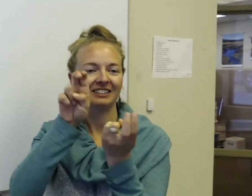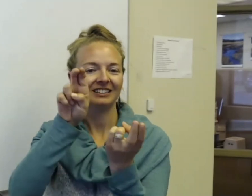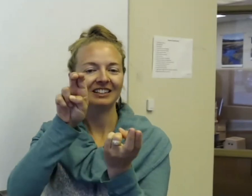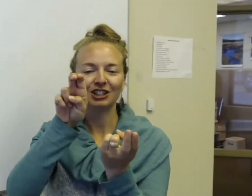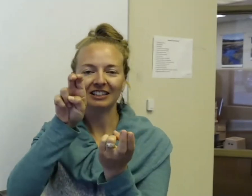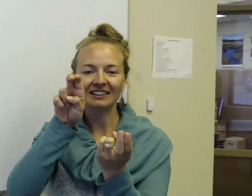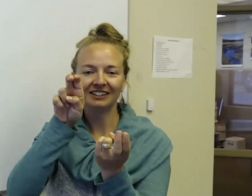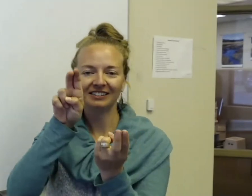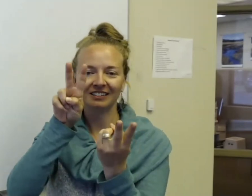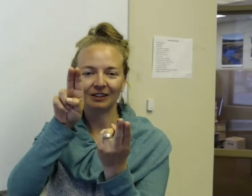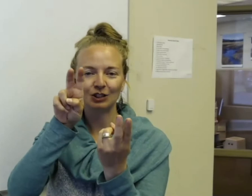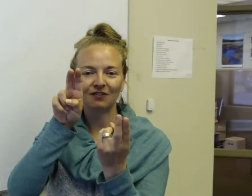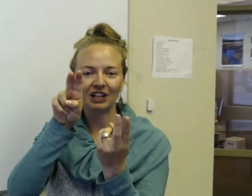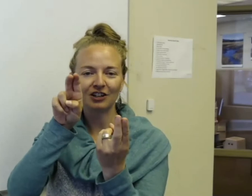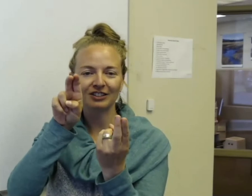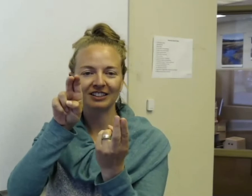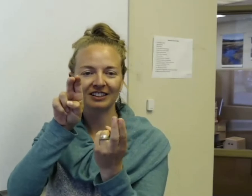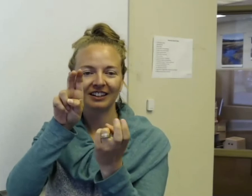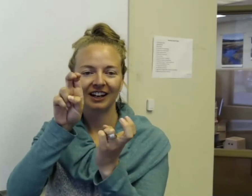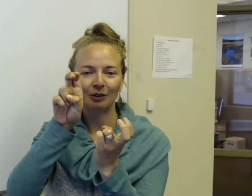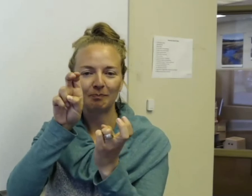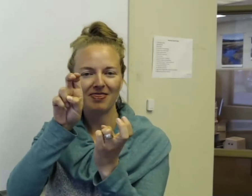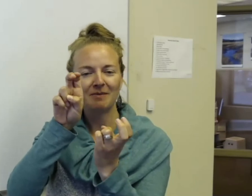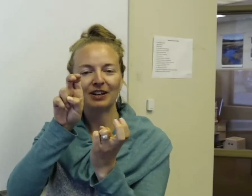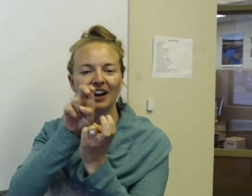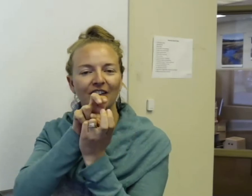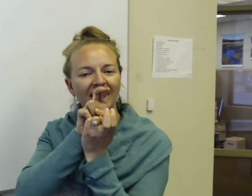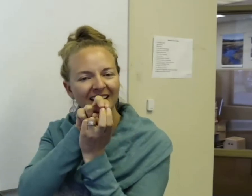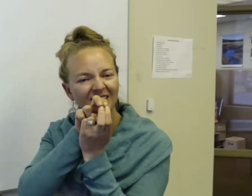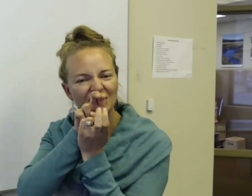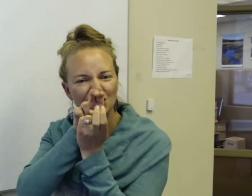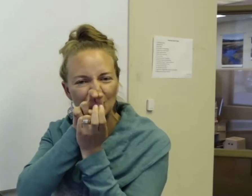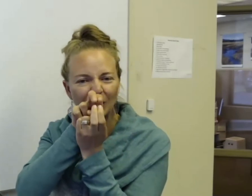See the teeth? It's like those two fingers, they bend them together and it's like, chewing